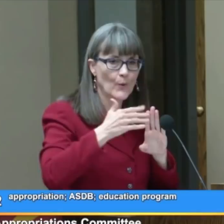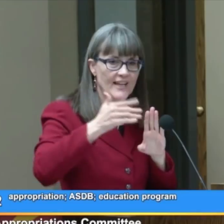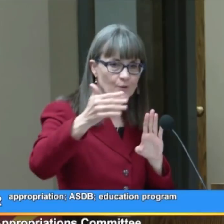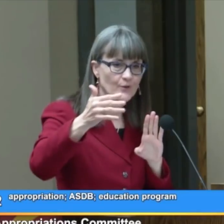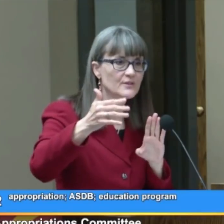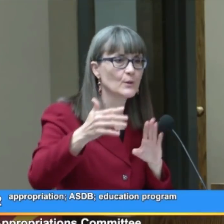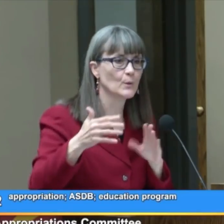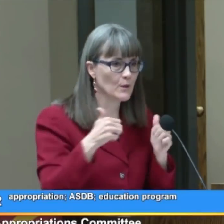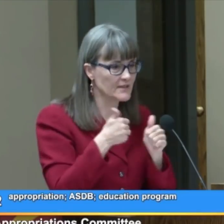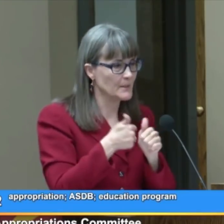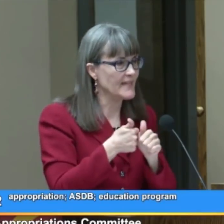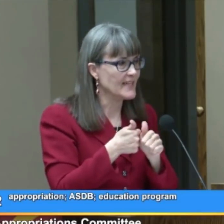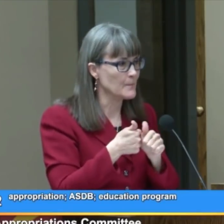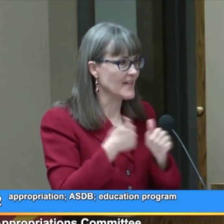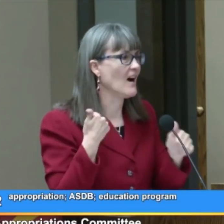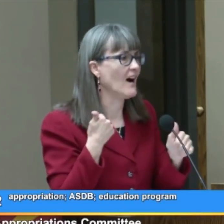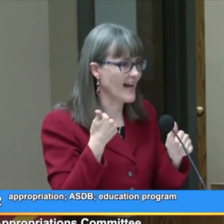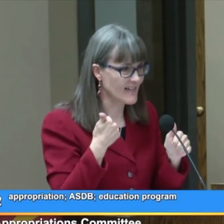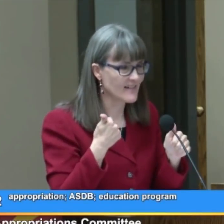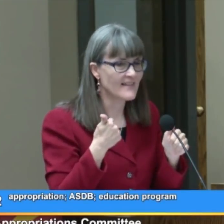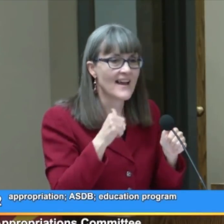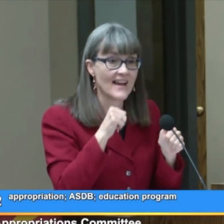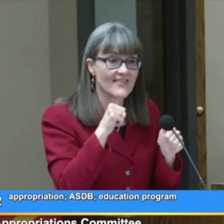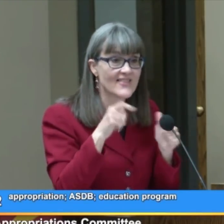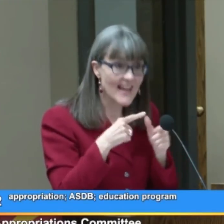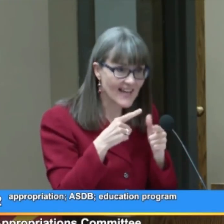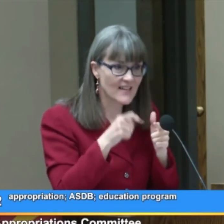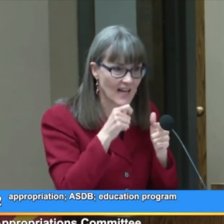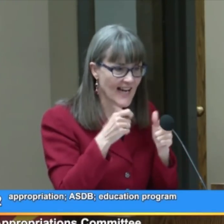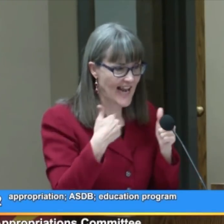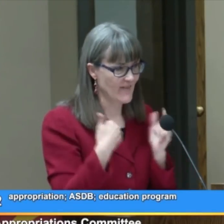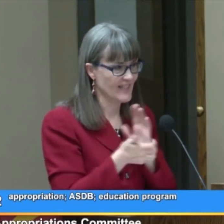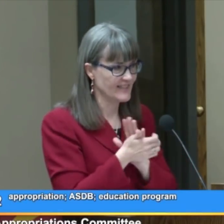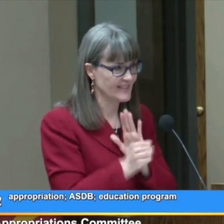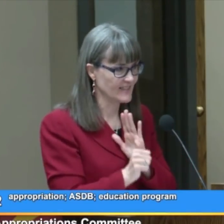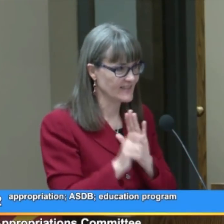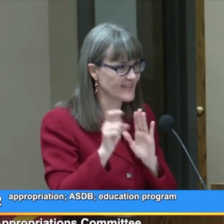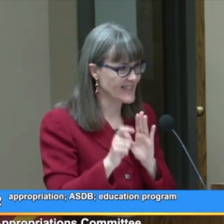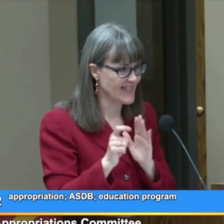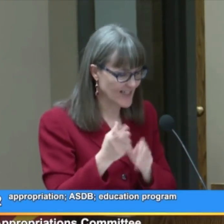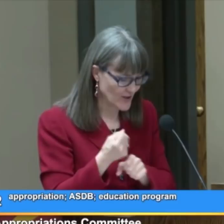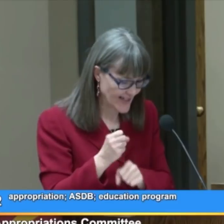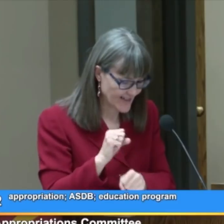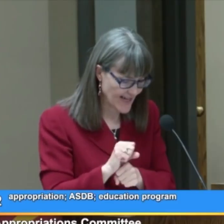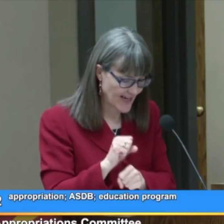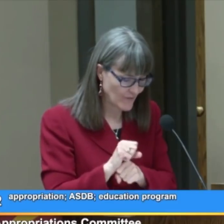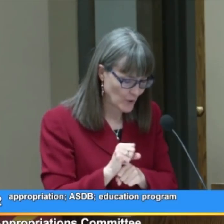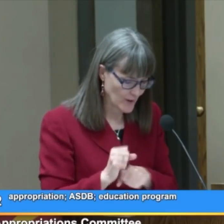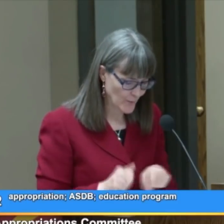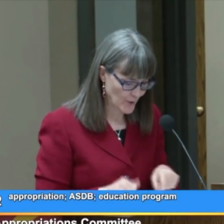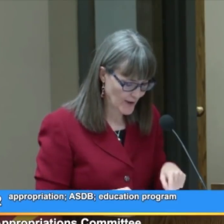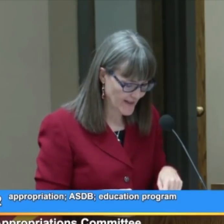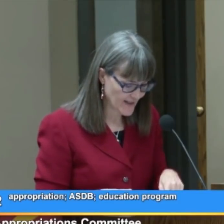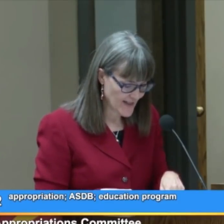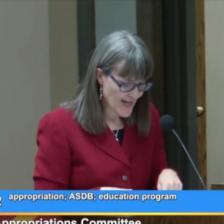being behind and then, not having the skills they need to get gainful employment.